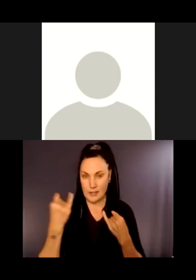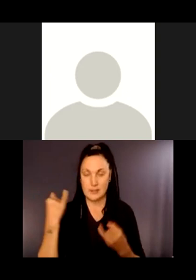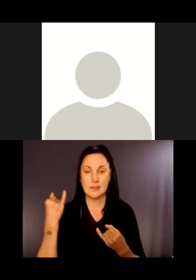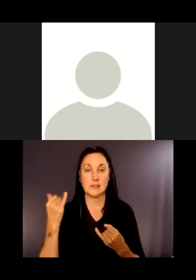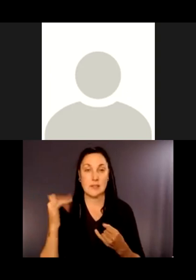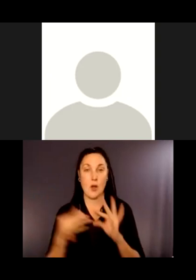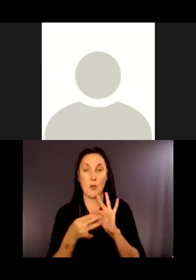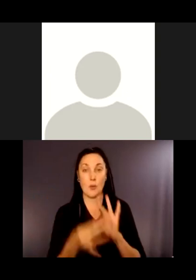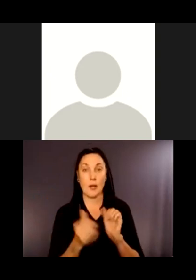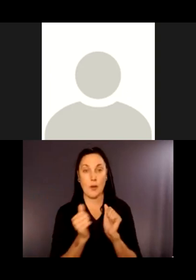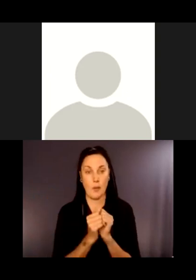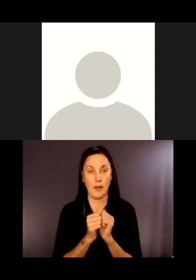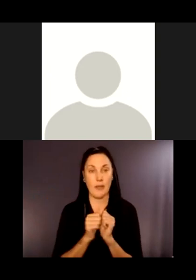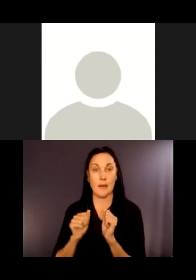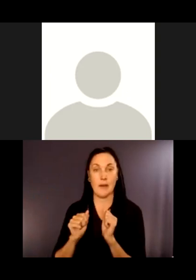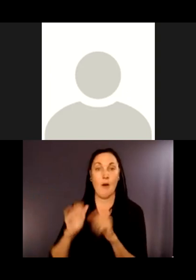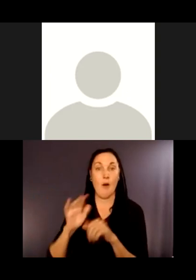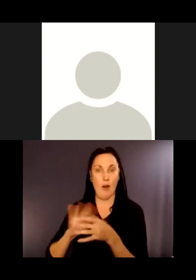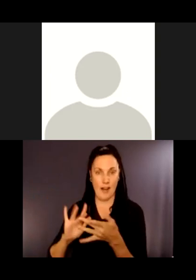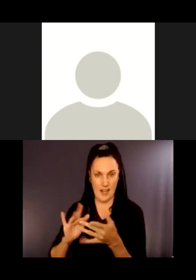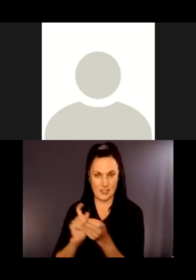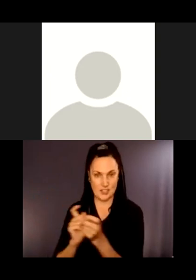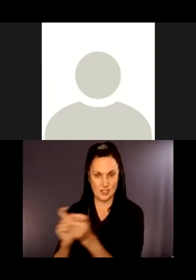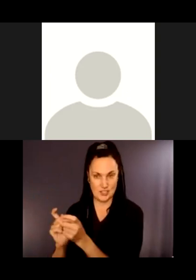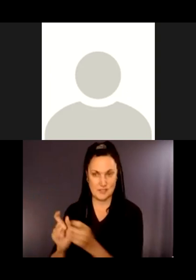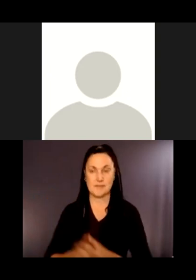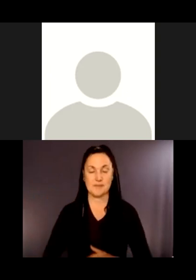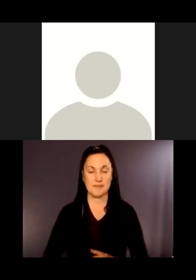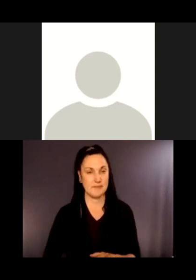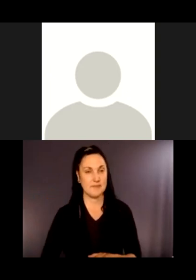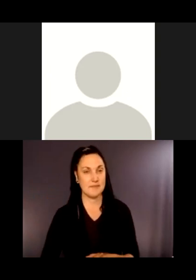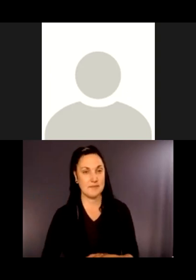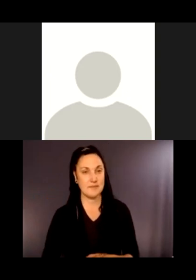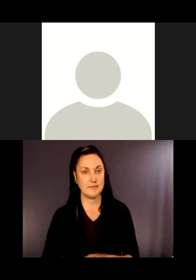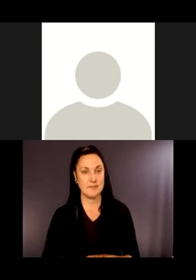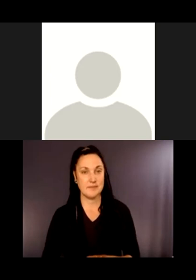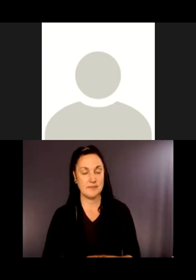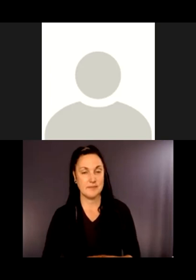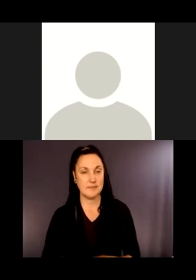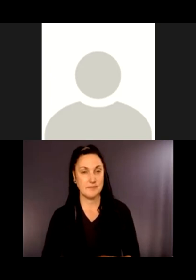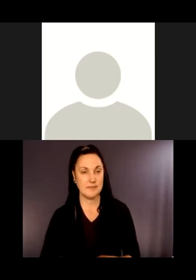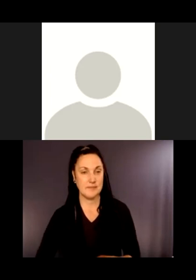online and off-site changes.